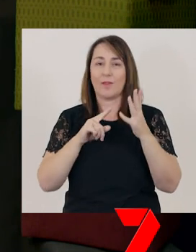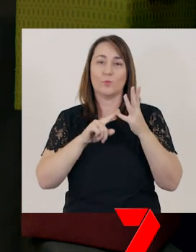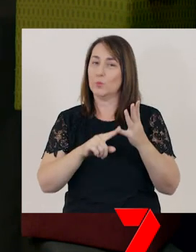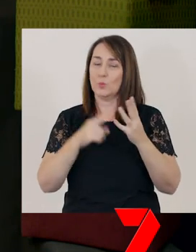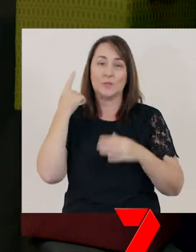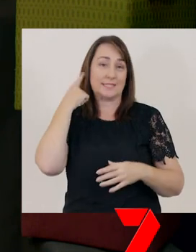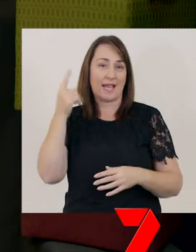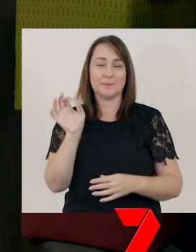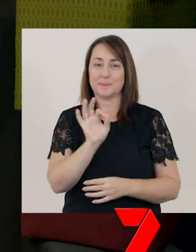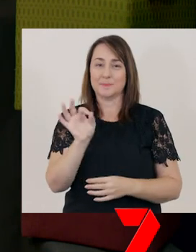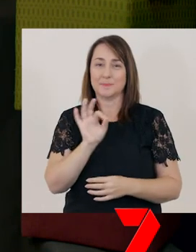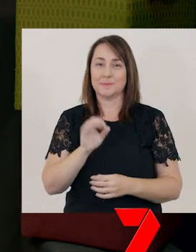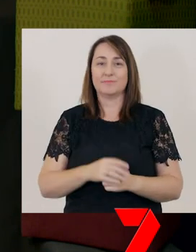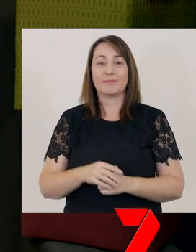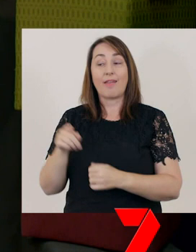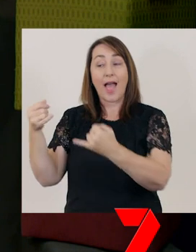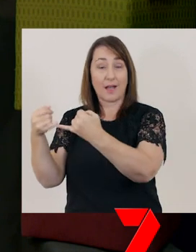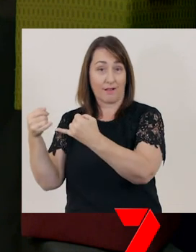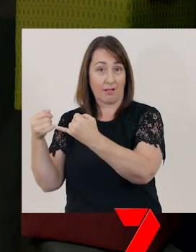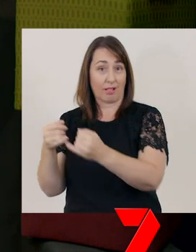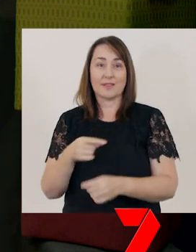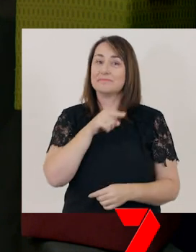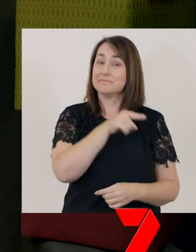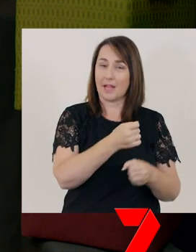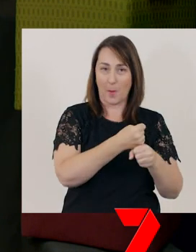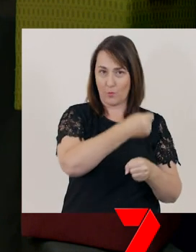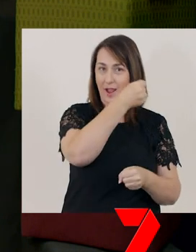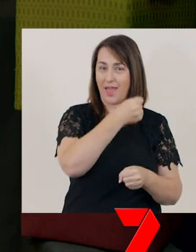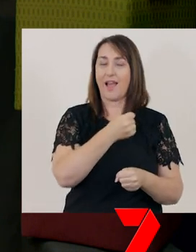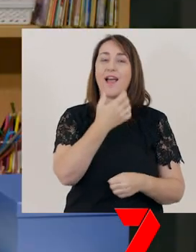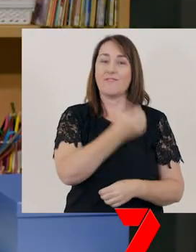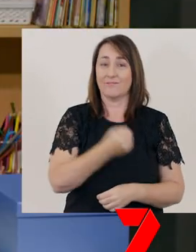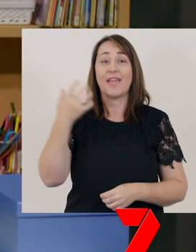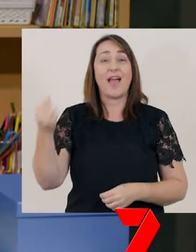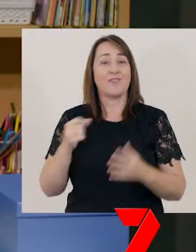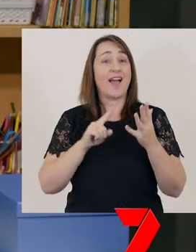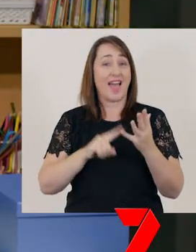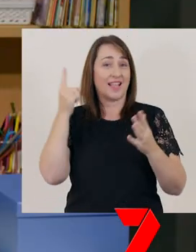The two words, uncle and umbrella, start with the ‘uh’ sound.